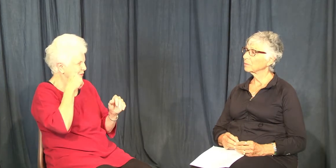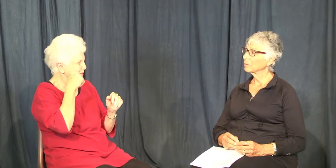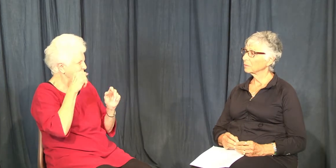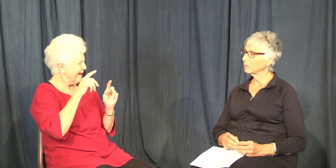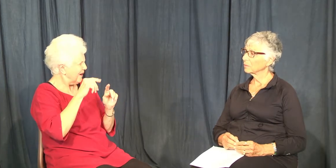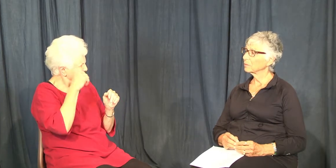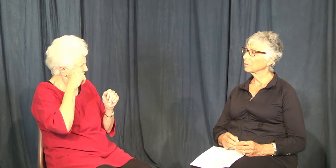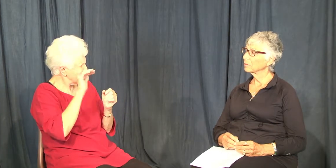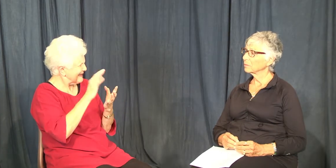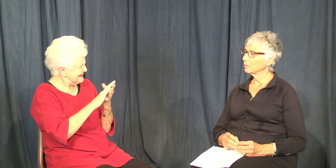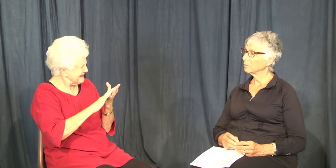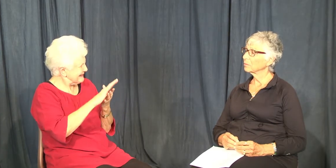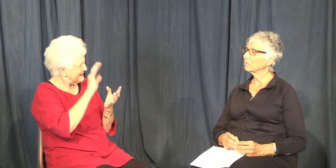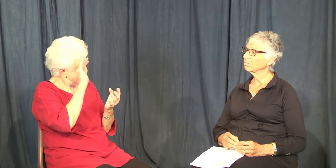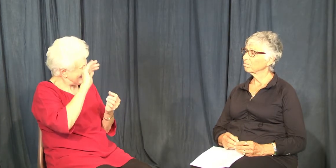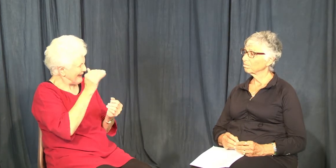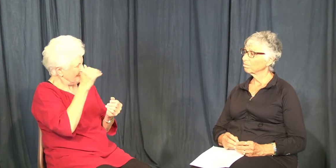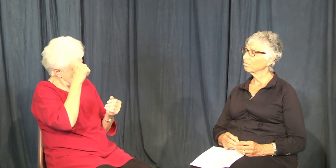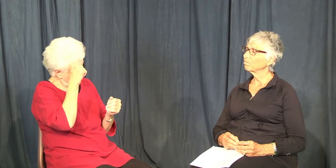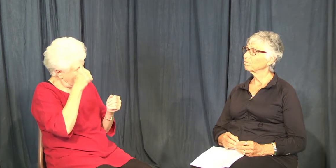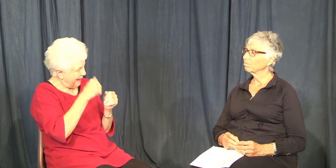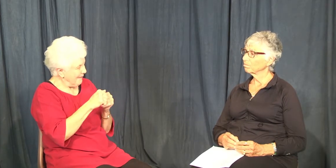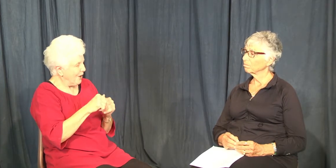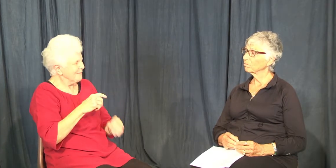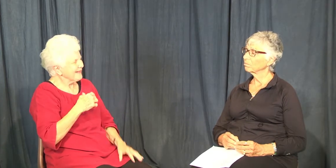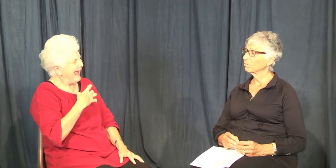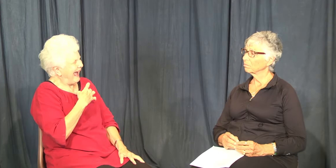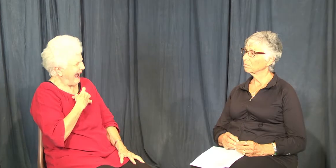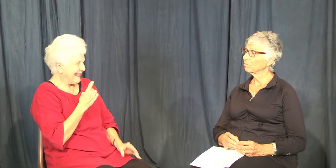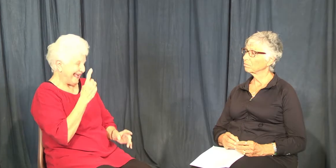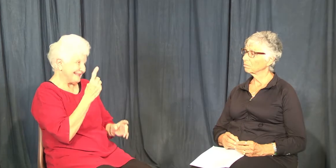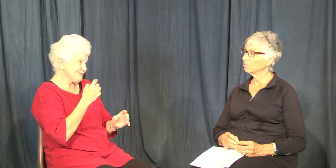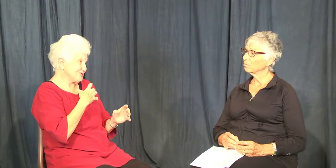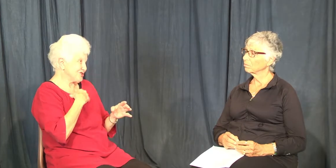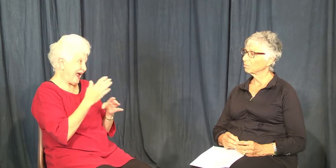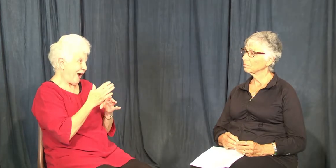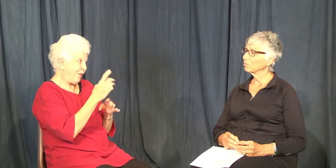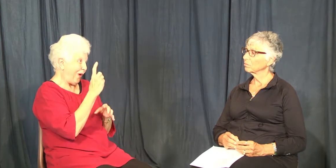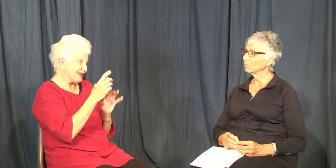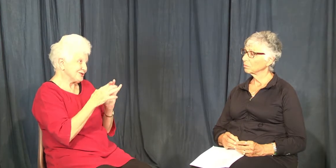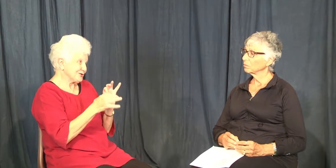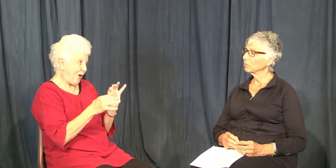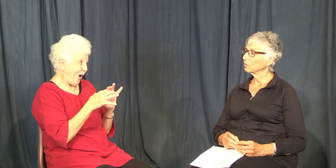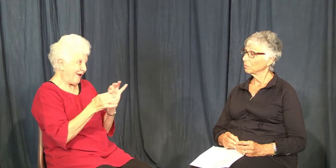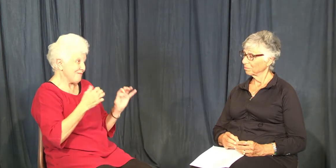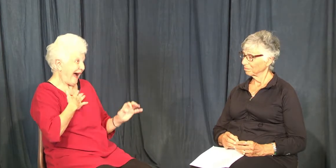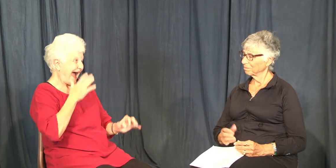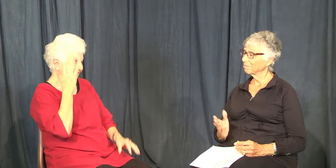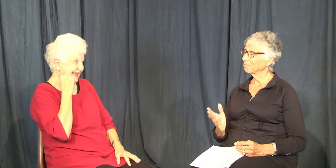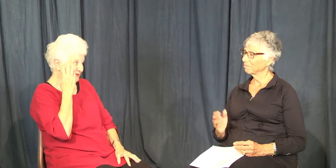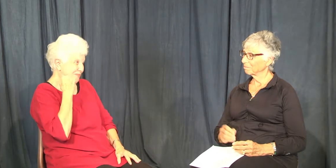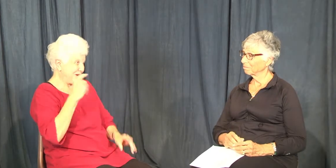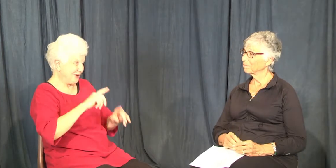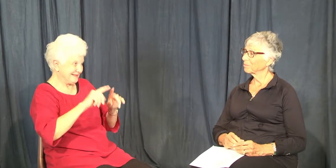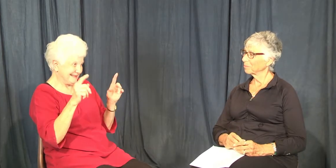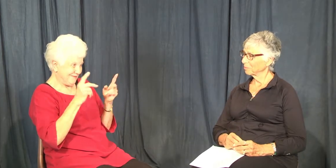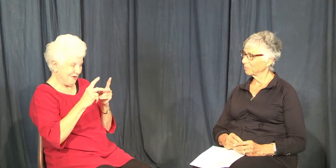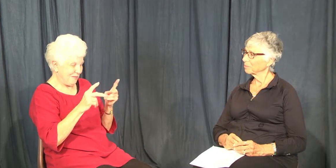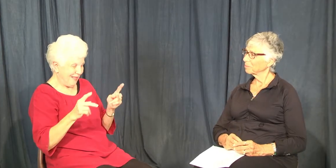what I remember at least it seems to me. I would like to share one story, an experience